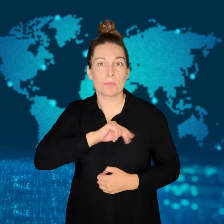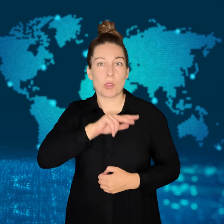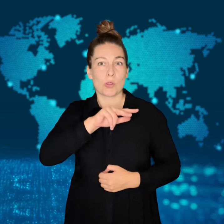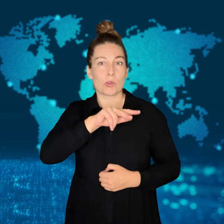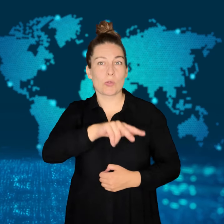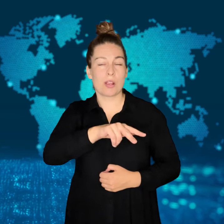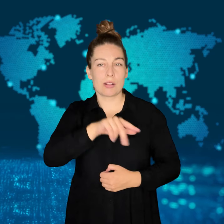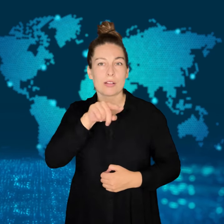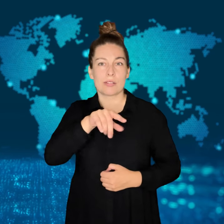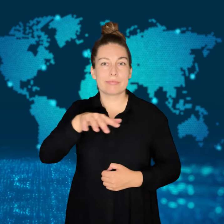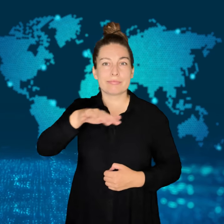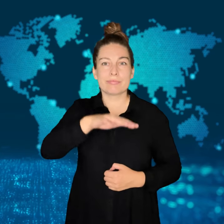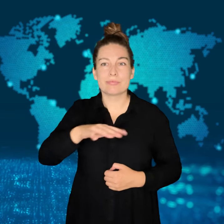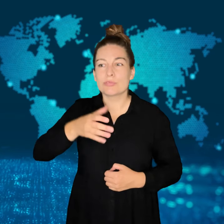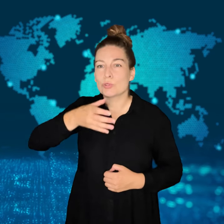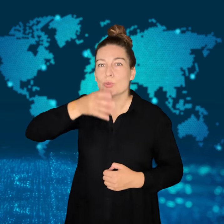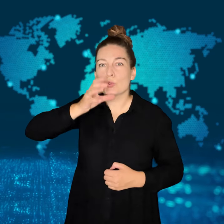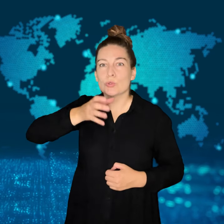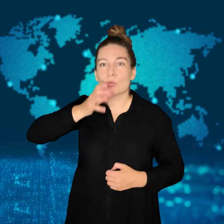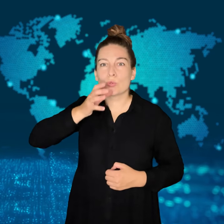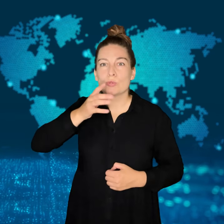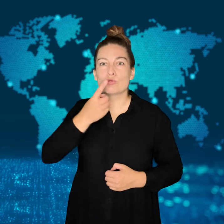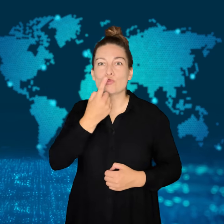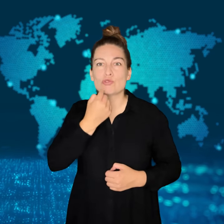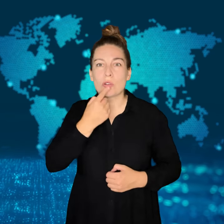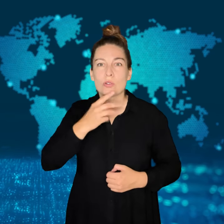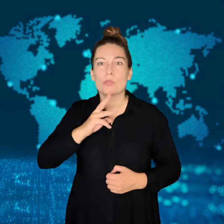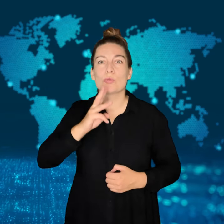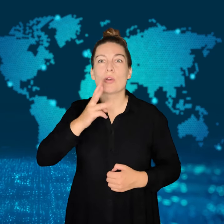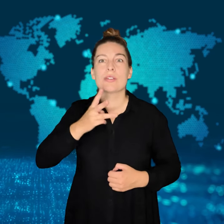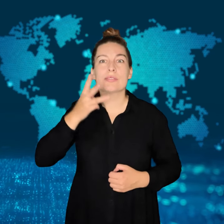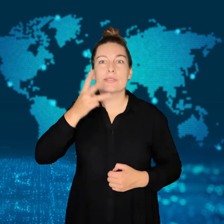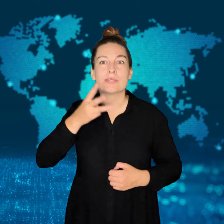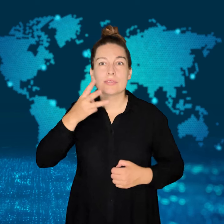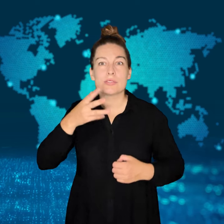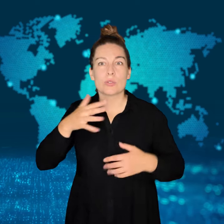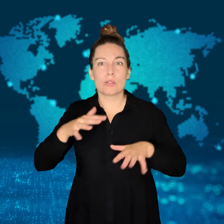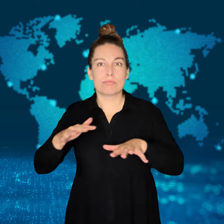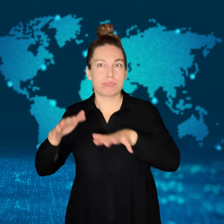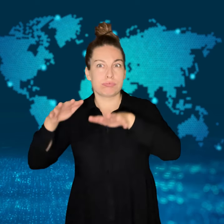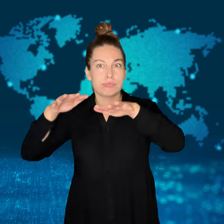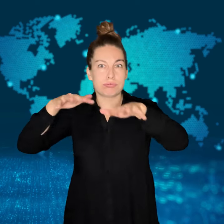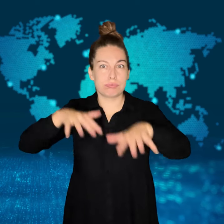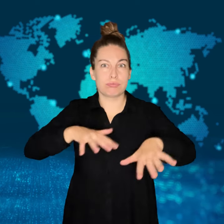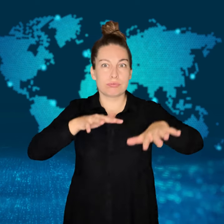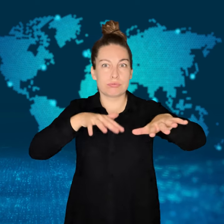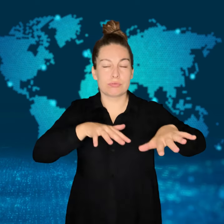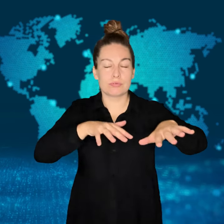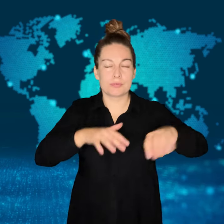Red wine flooded